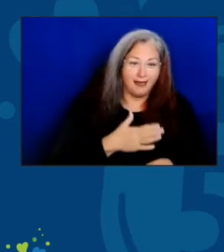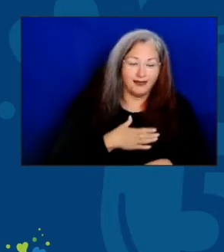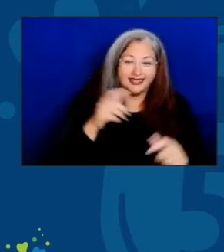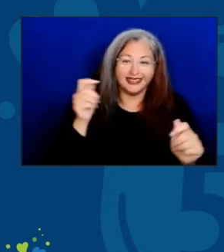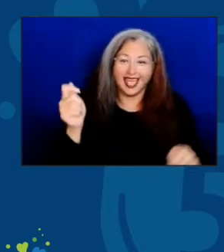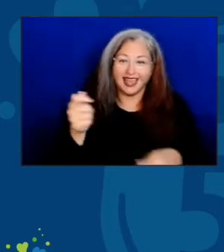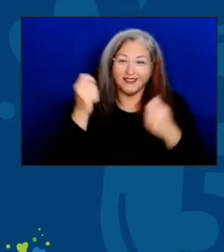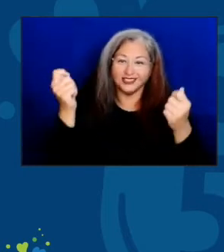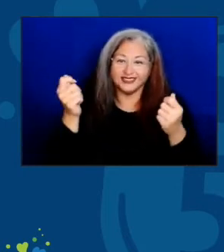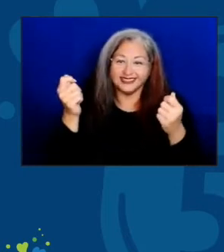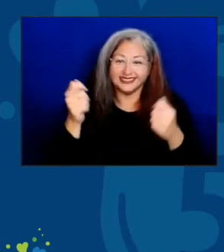Edwin, back to you.